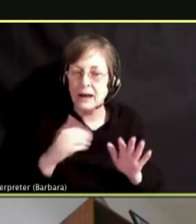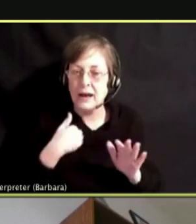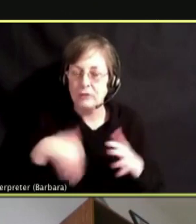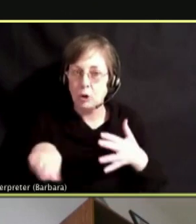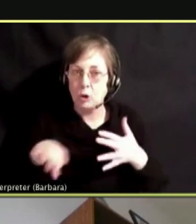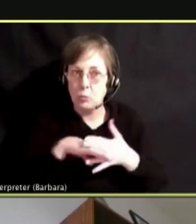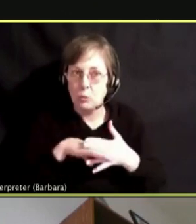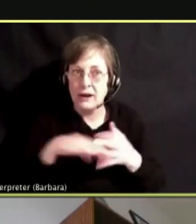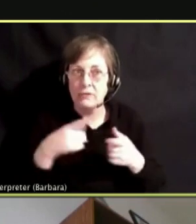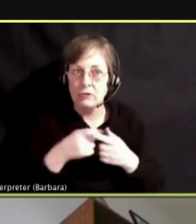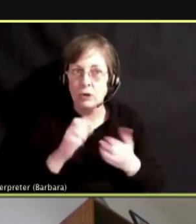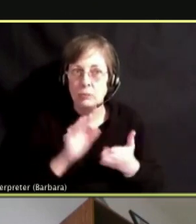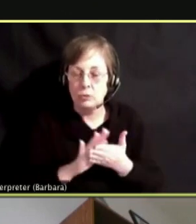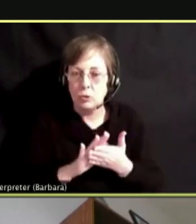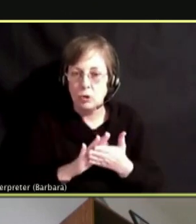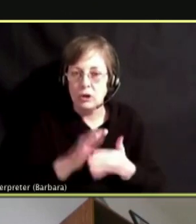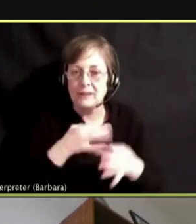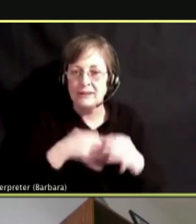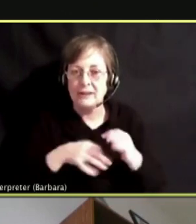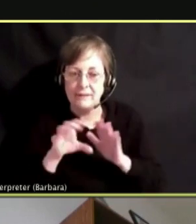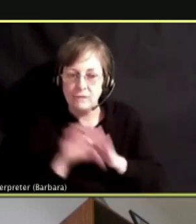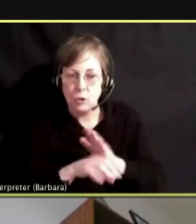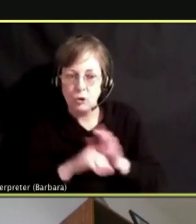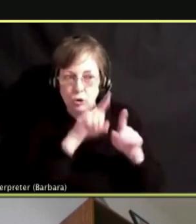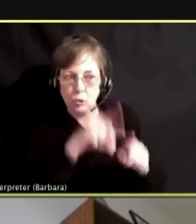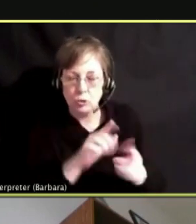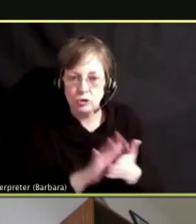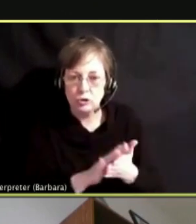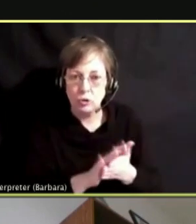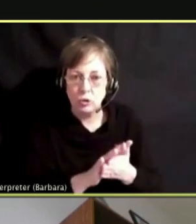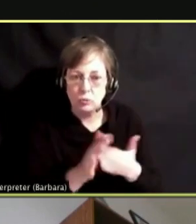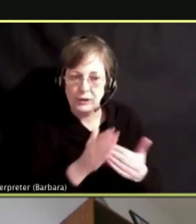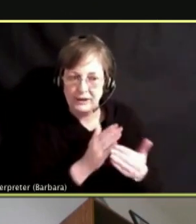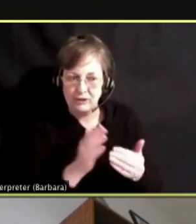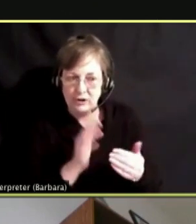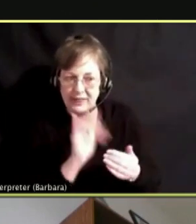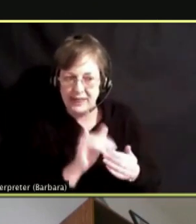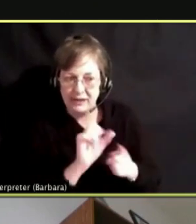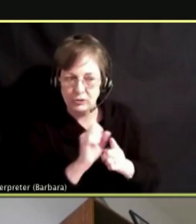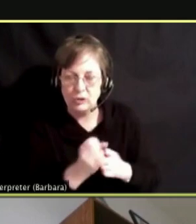GO TO SCHOOL WHATEVER IS CAUSING THEM SO MUCH PAIN, HAVING THEM STAY AT HOME AND HAVING